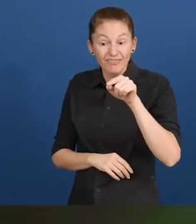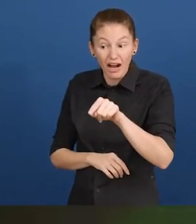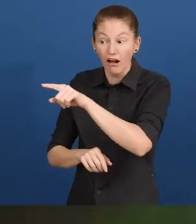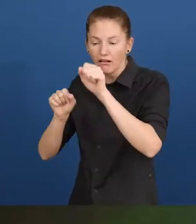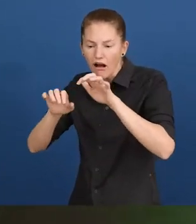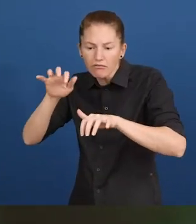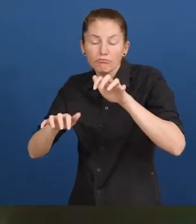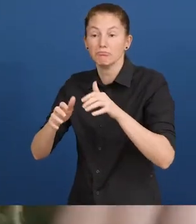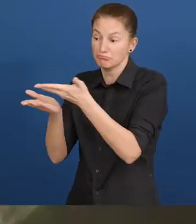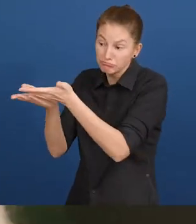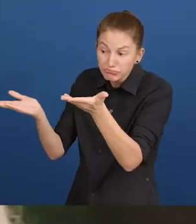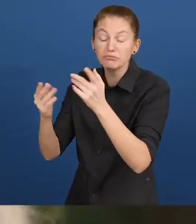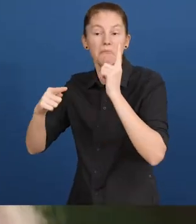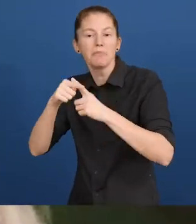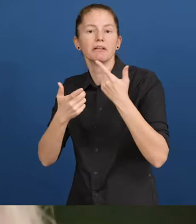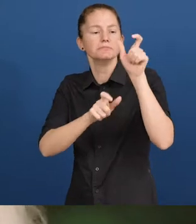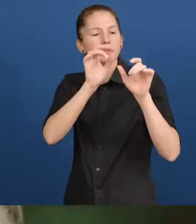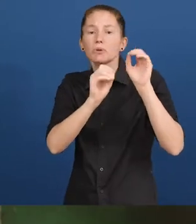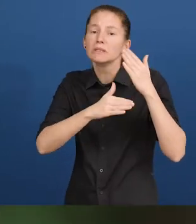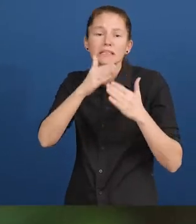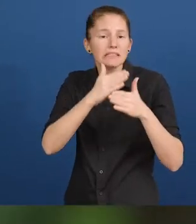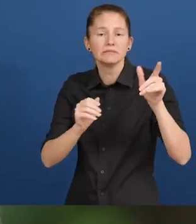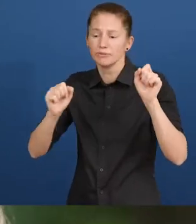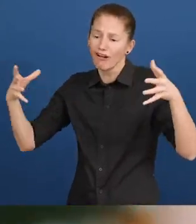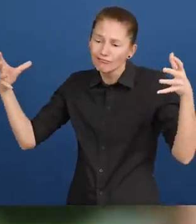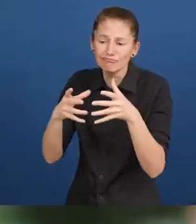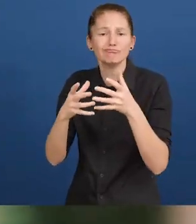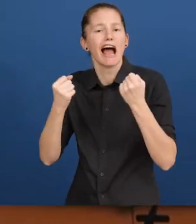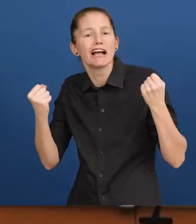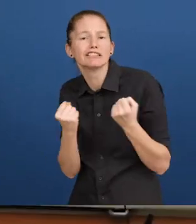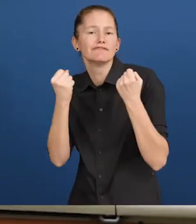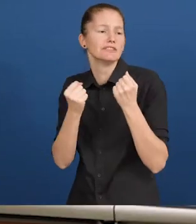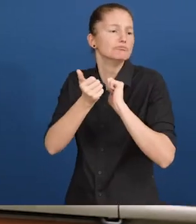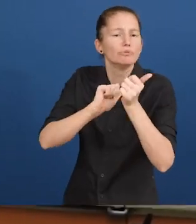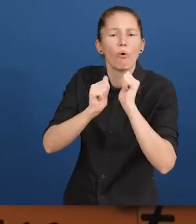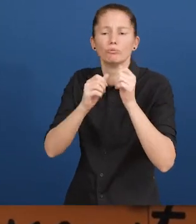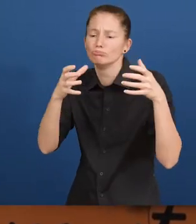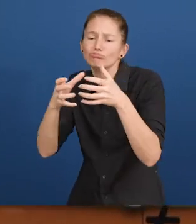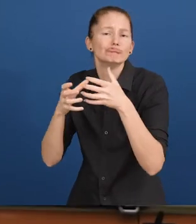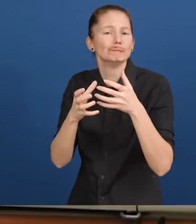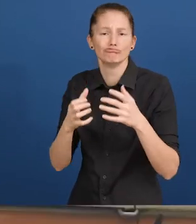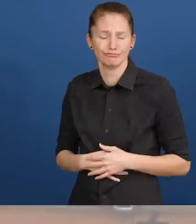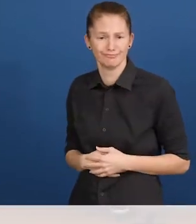which brings together both people with and without disabilities for activities in small groups.